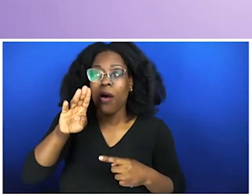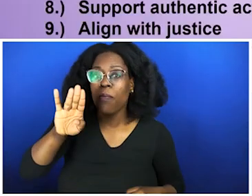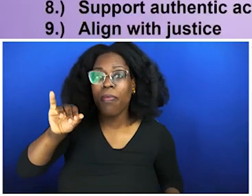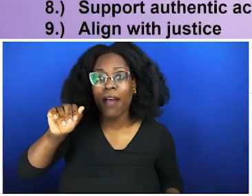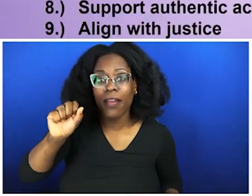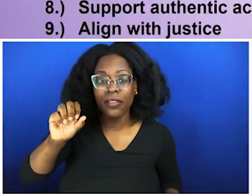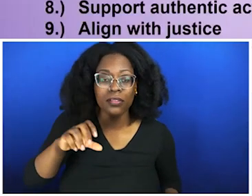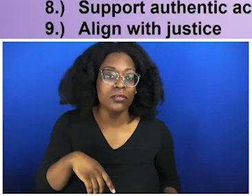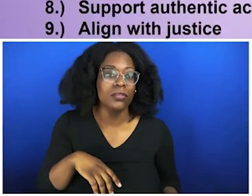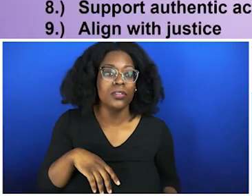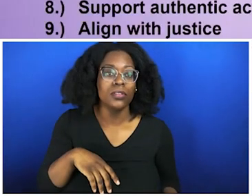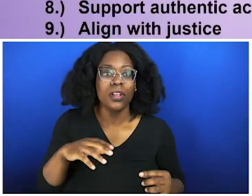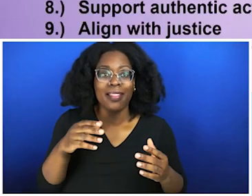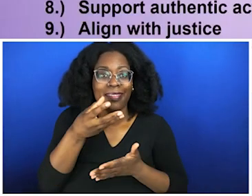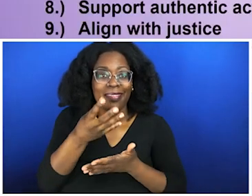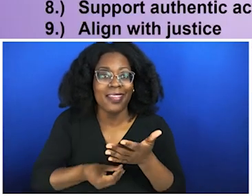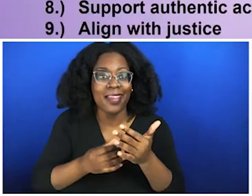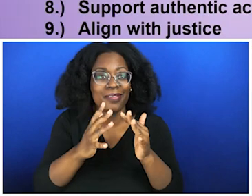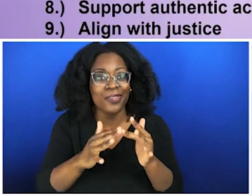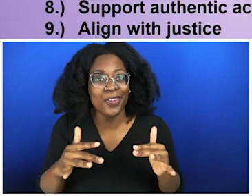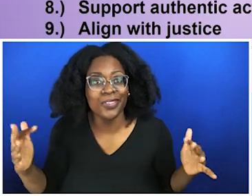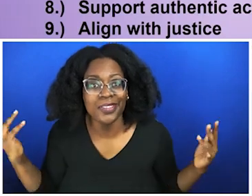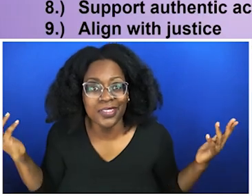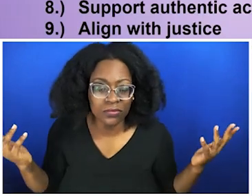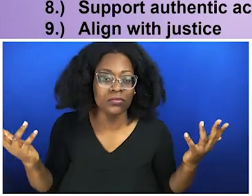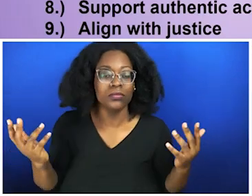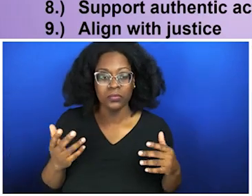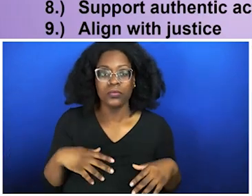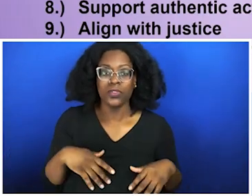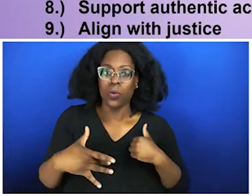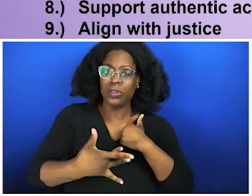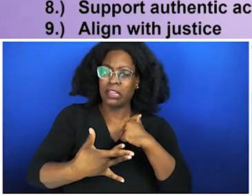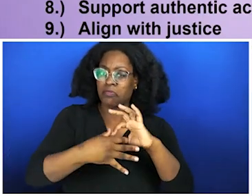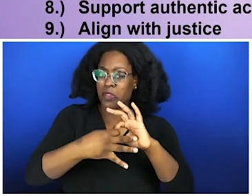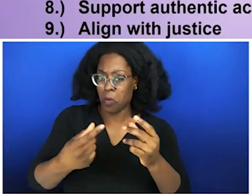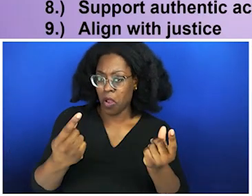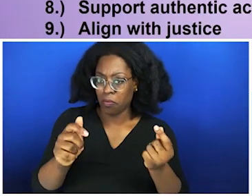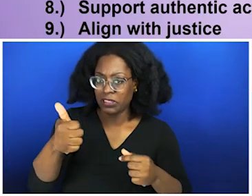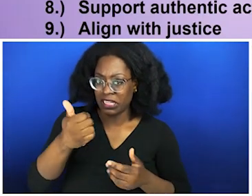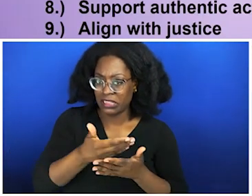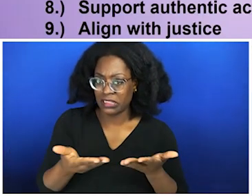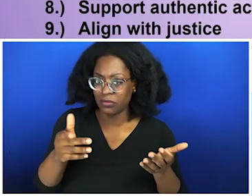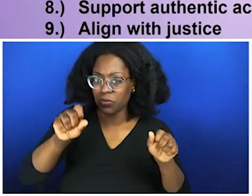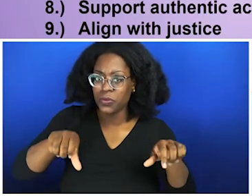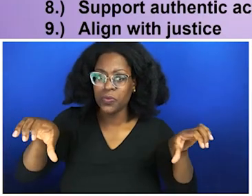What can you do? 10 things you can do. Take a picture, yes. First, it's not about Black